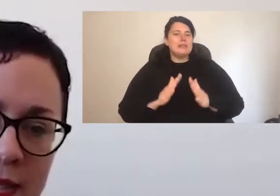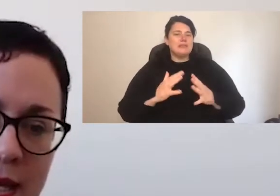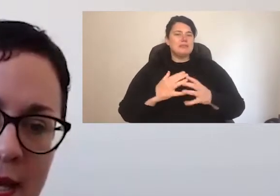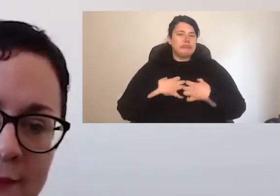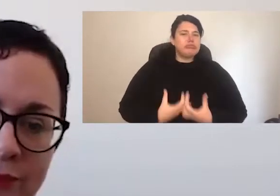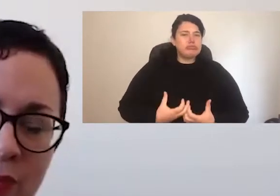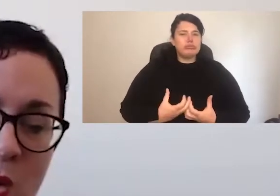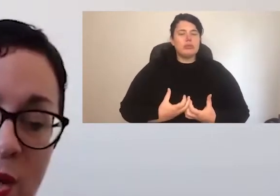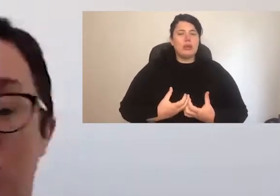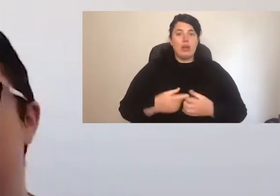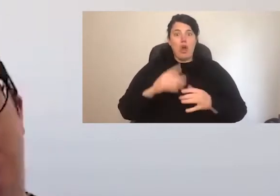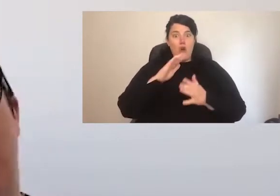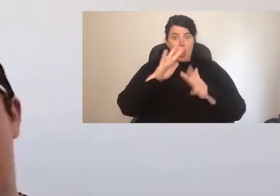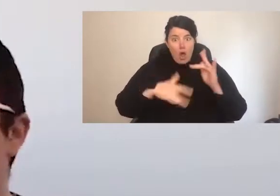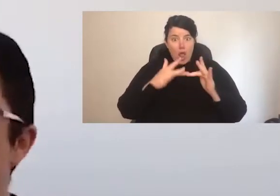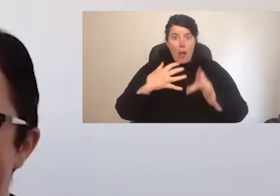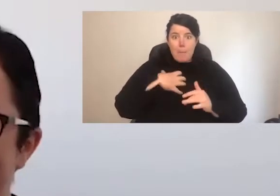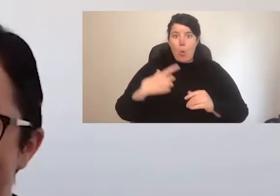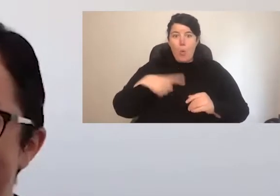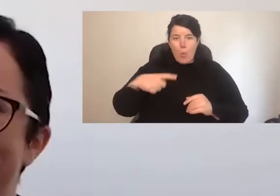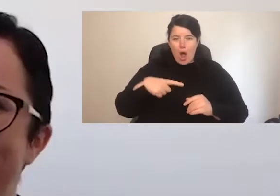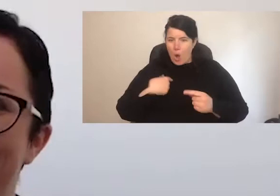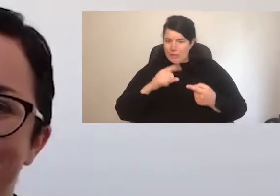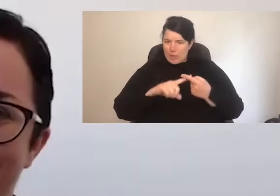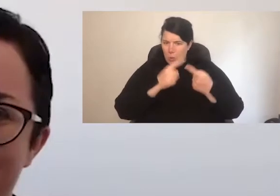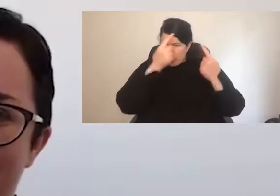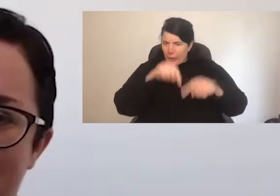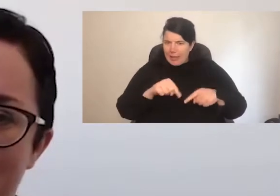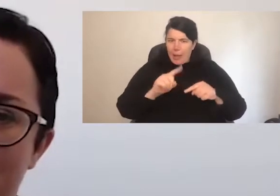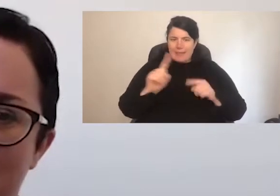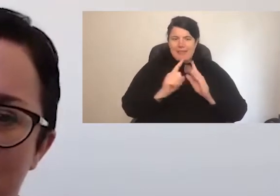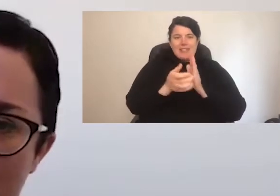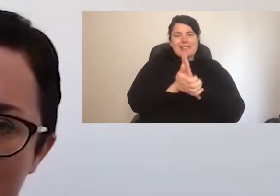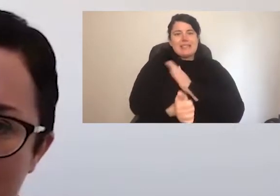we're all still learning about the different skills needed to do those